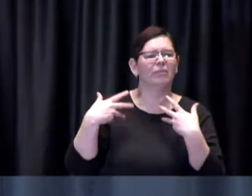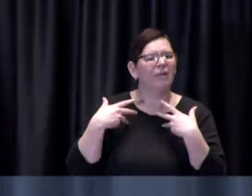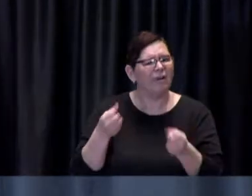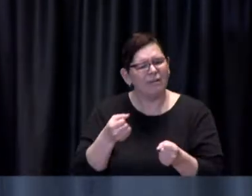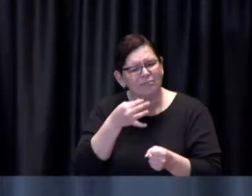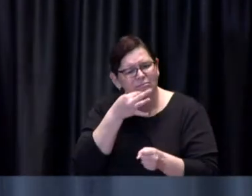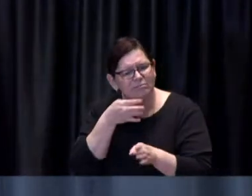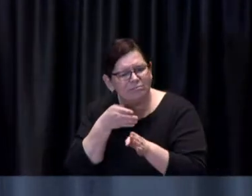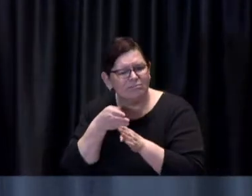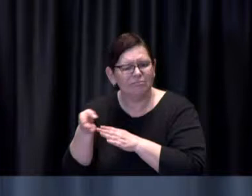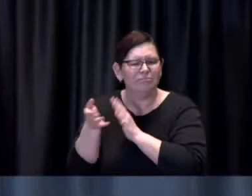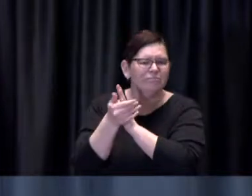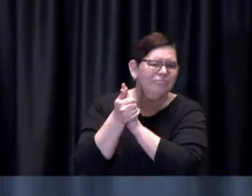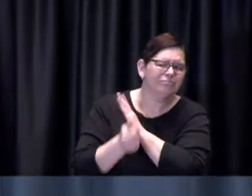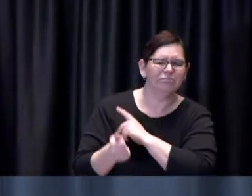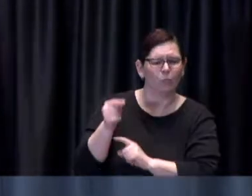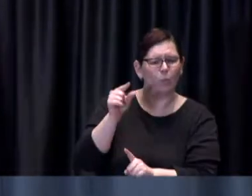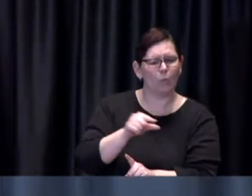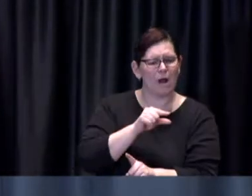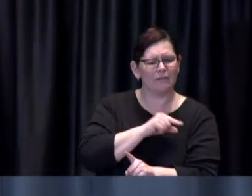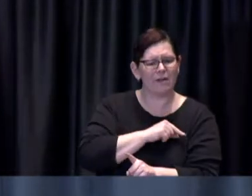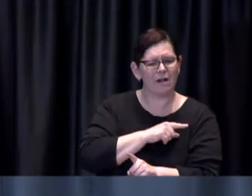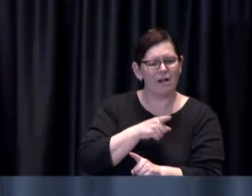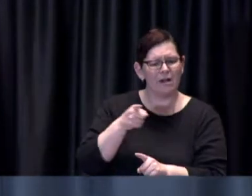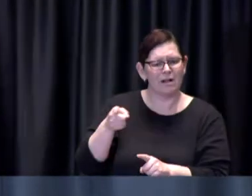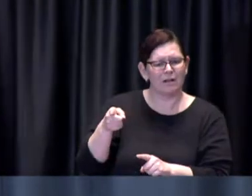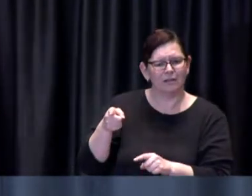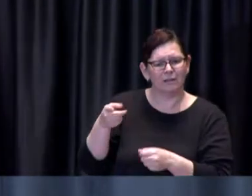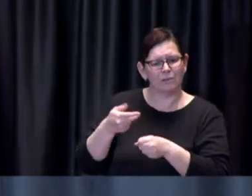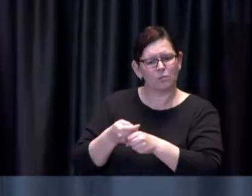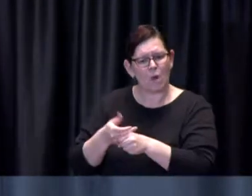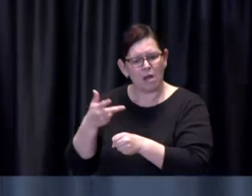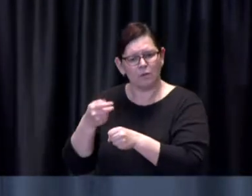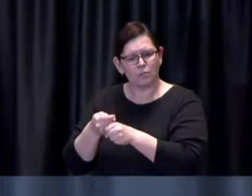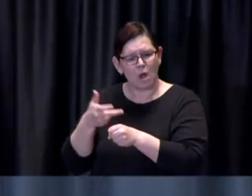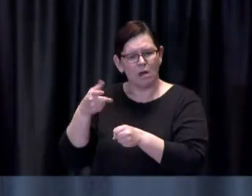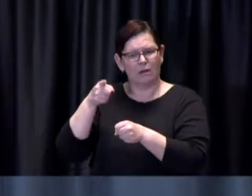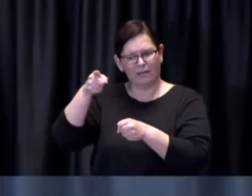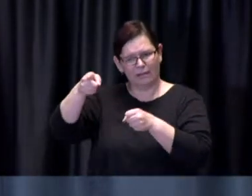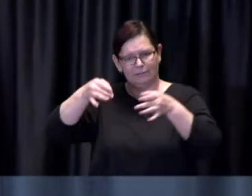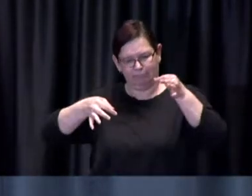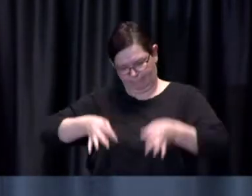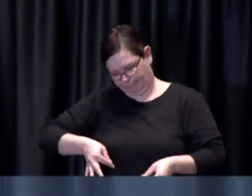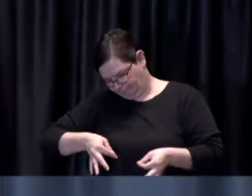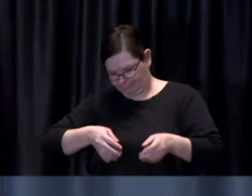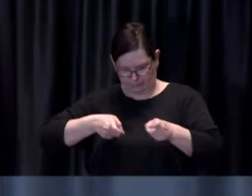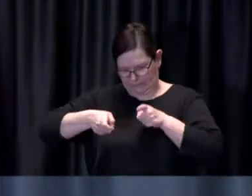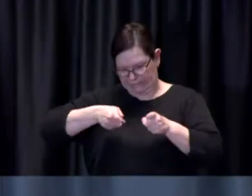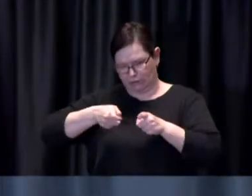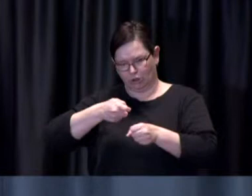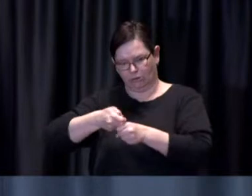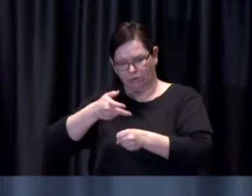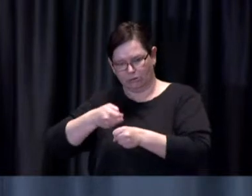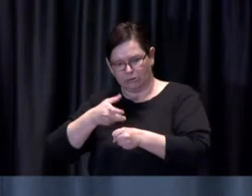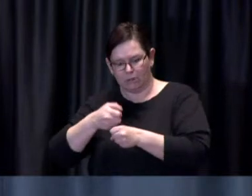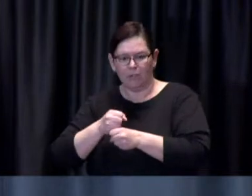the loading of each and every syringe so those are things that are happening under very close control very close scrutiny